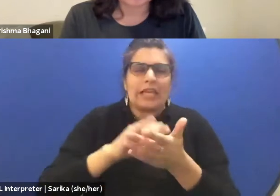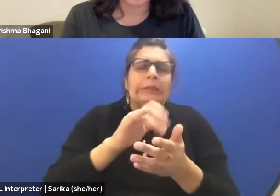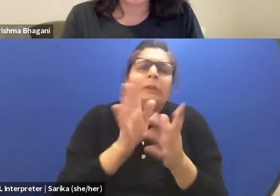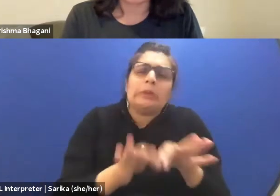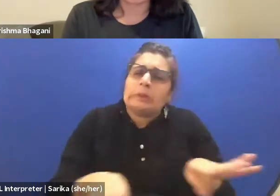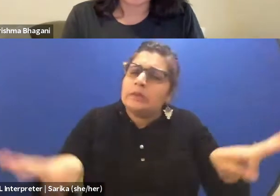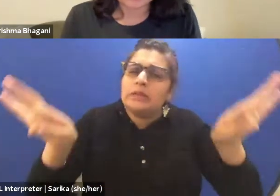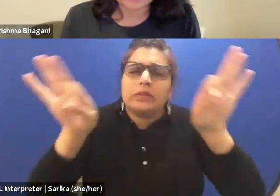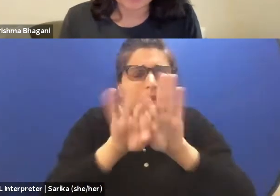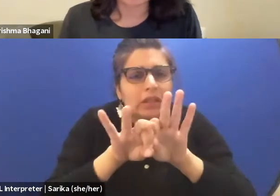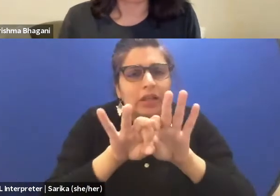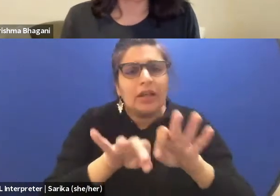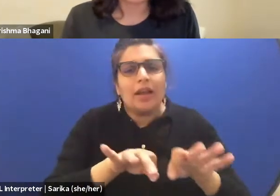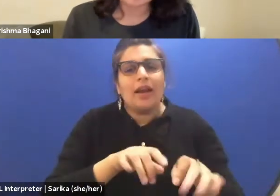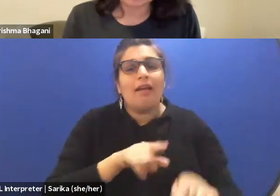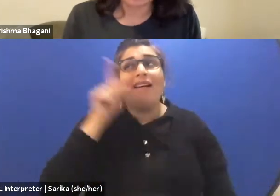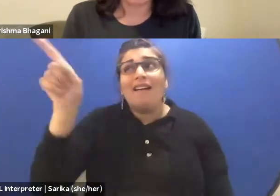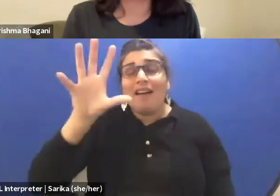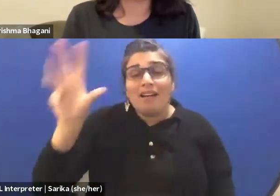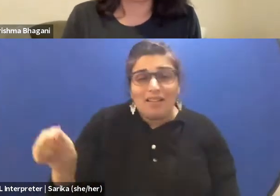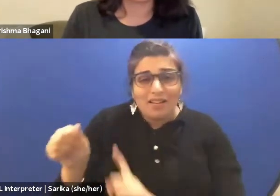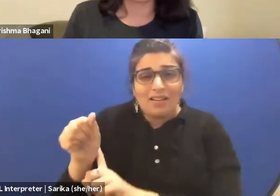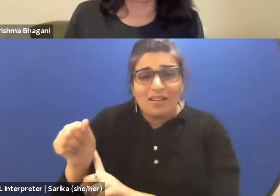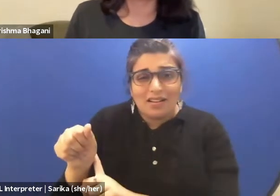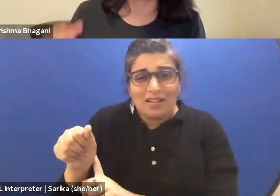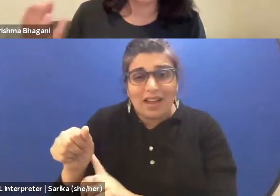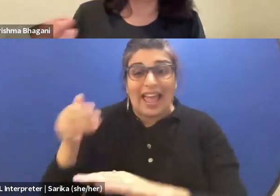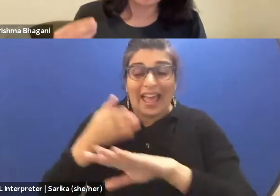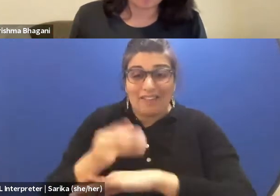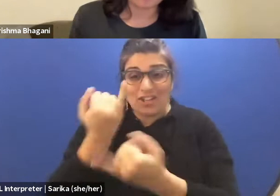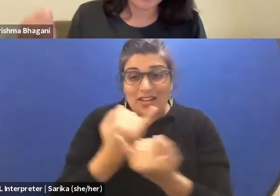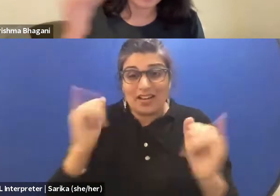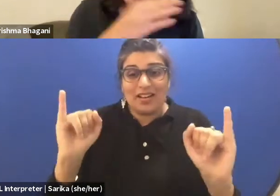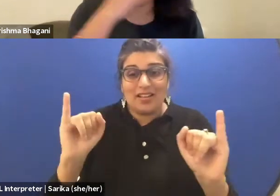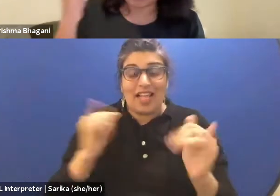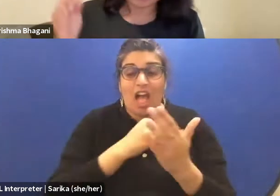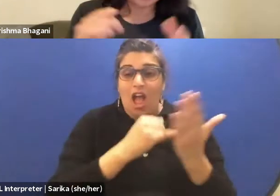especially on the continent where we've seen after independence that the art form anywhere,